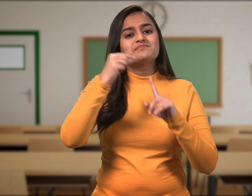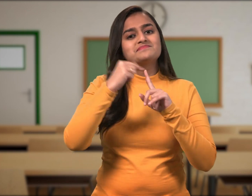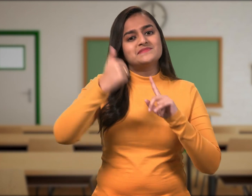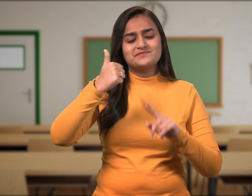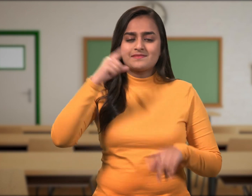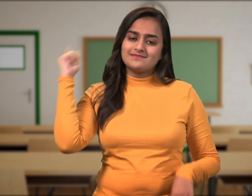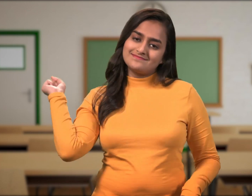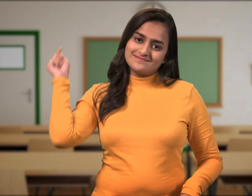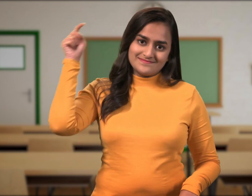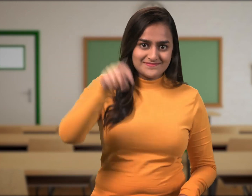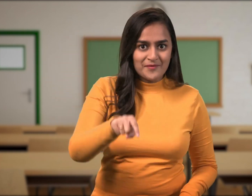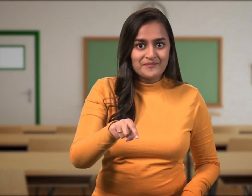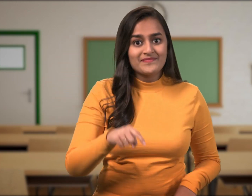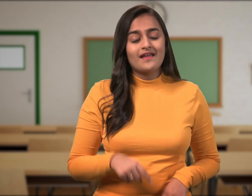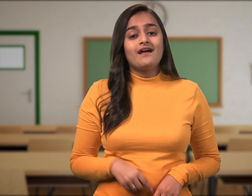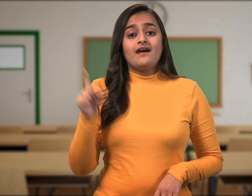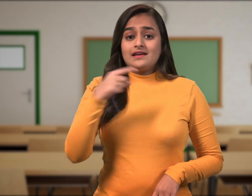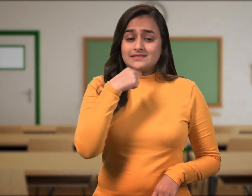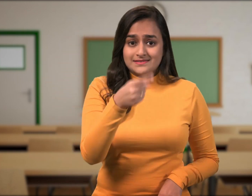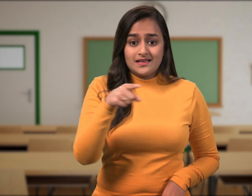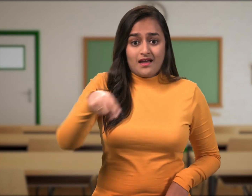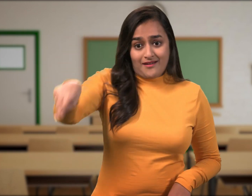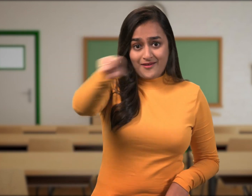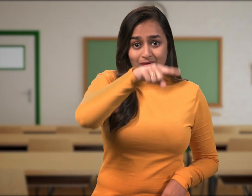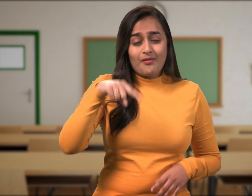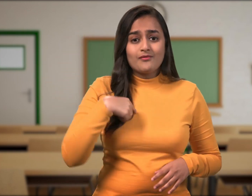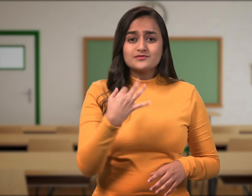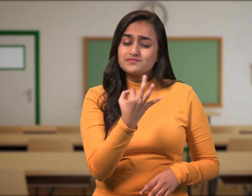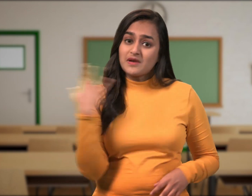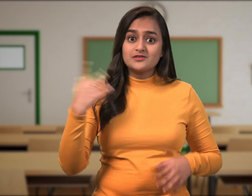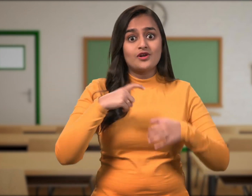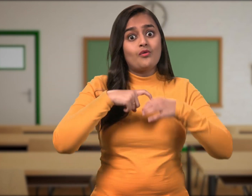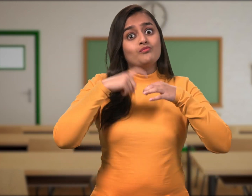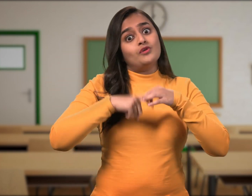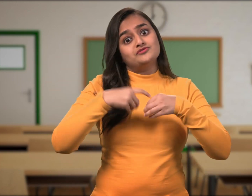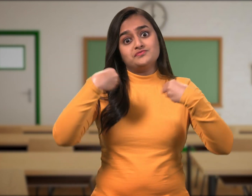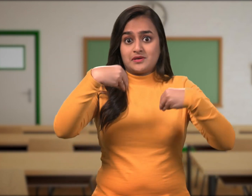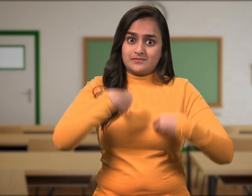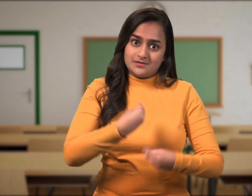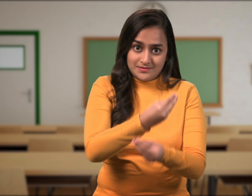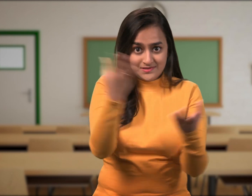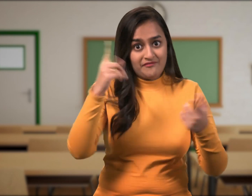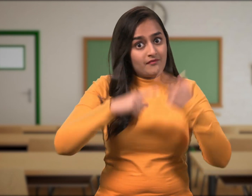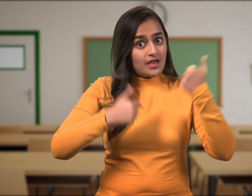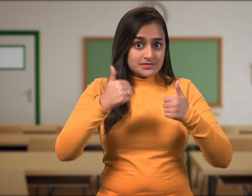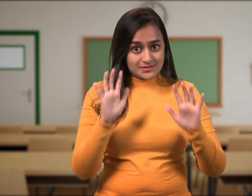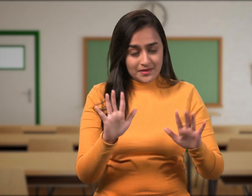The Dean arrived and said that as this was a Special Condition Test.